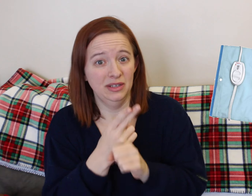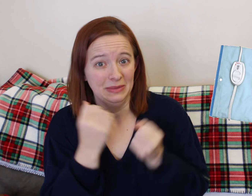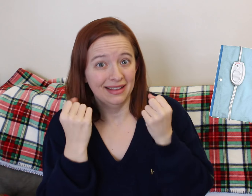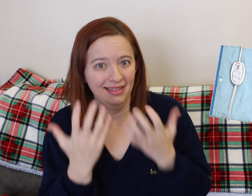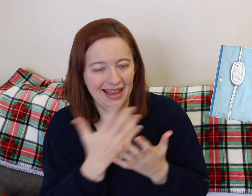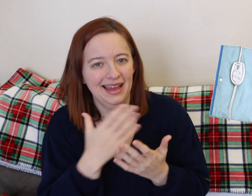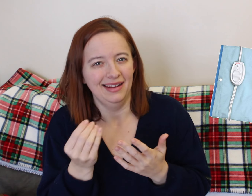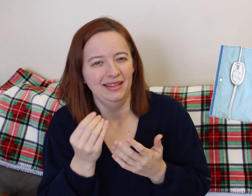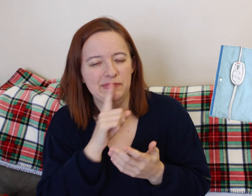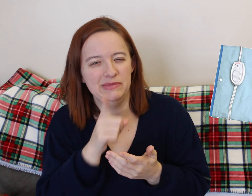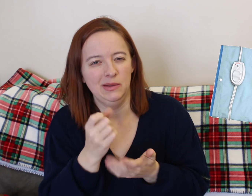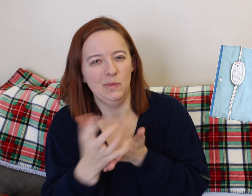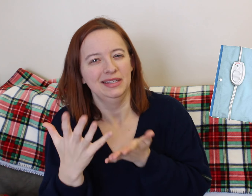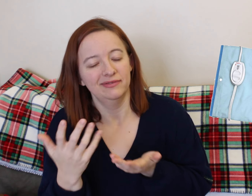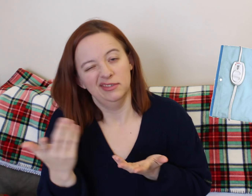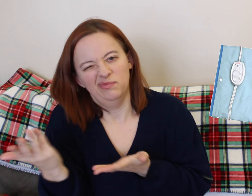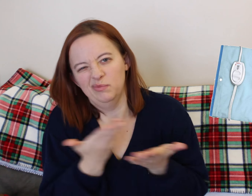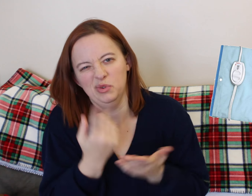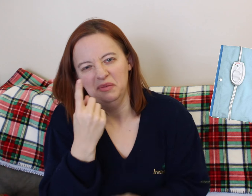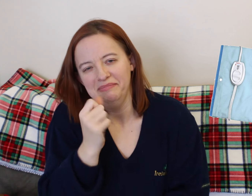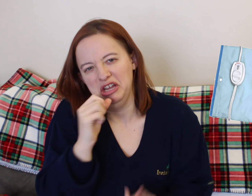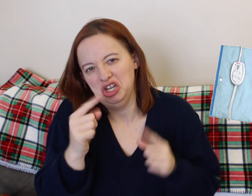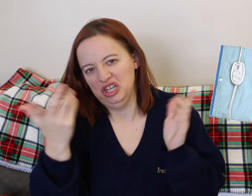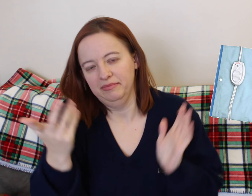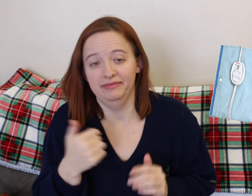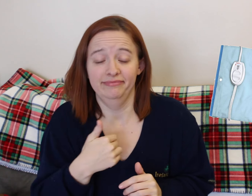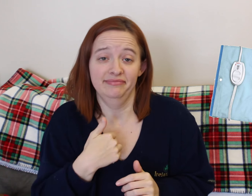But the only reason I didn't use it, I would still recommend to bring it though.